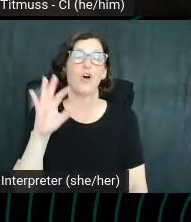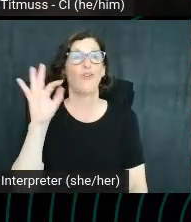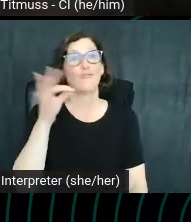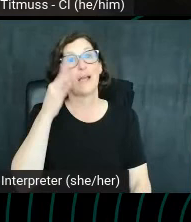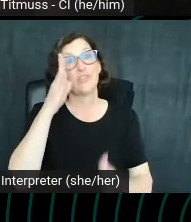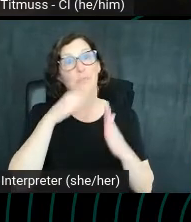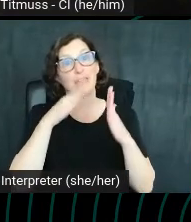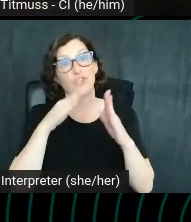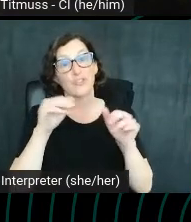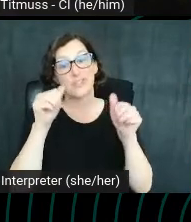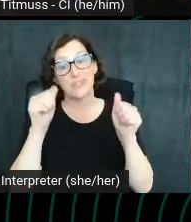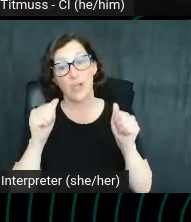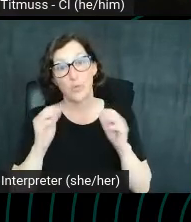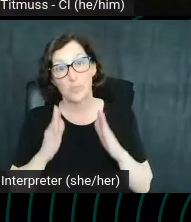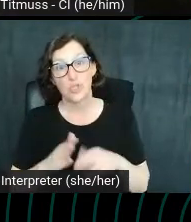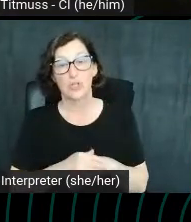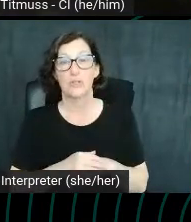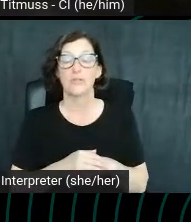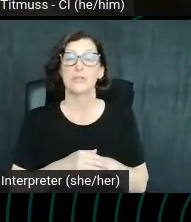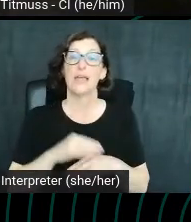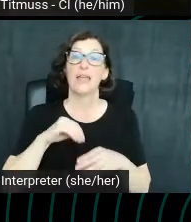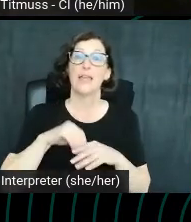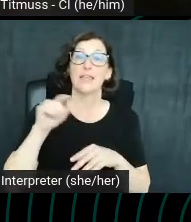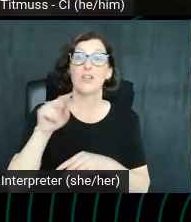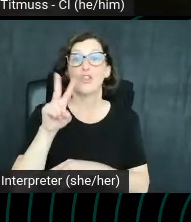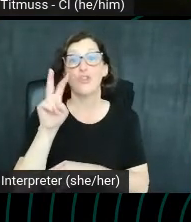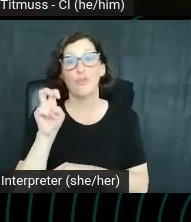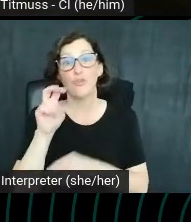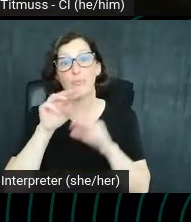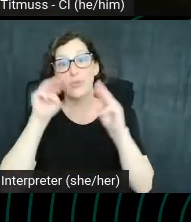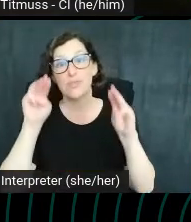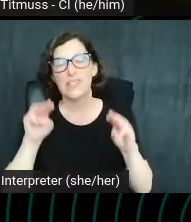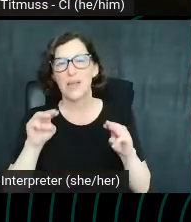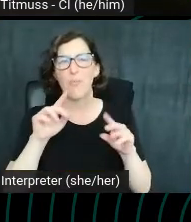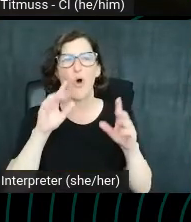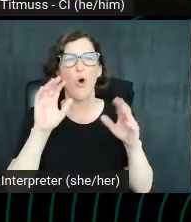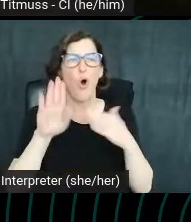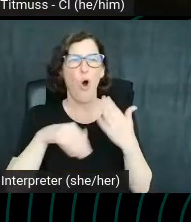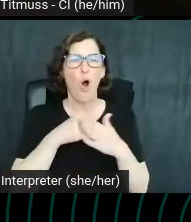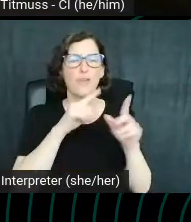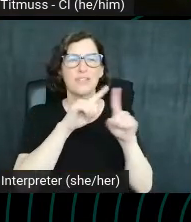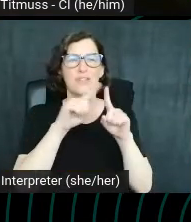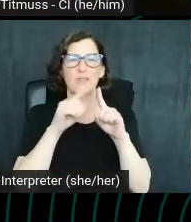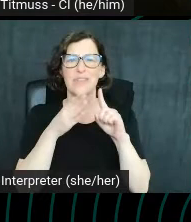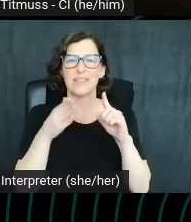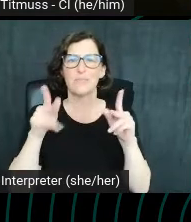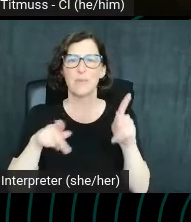French painters in the Louvre. Like all of those are things that people have searched for. Also gives alphabeticals here.